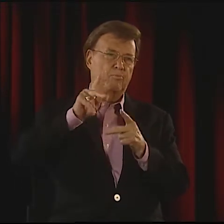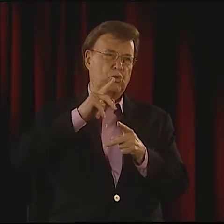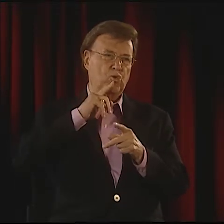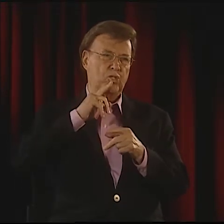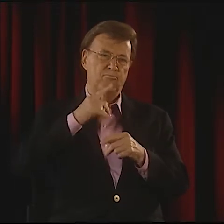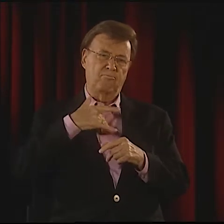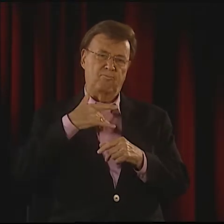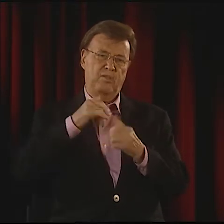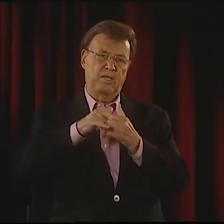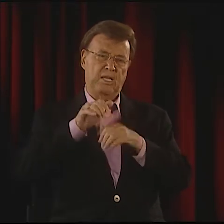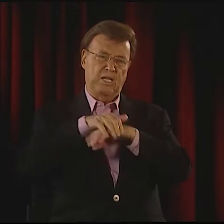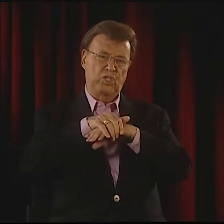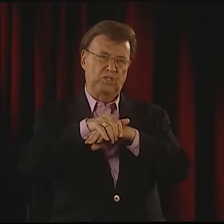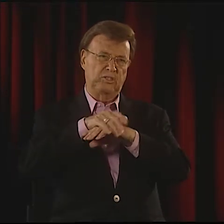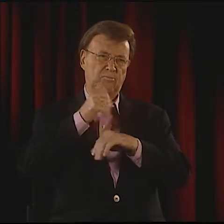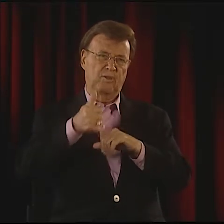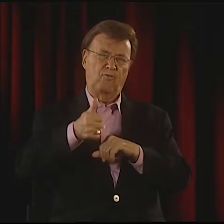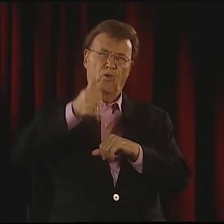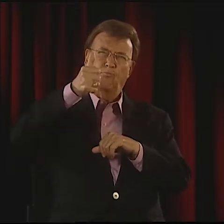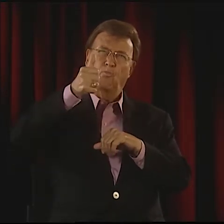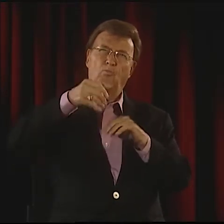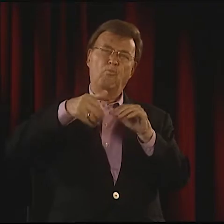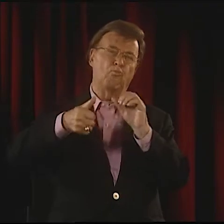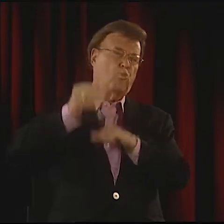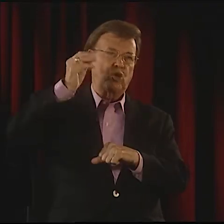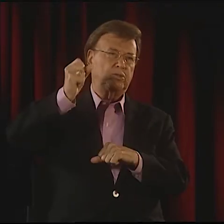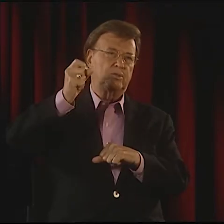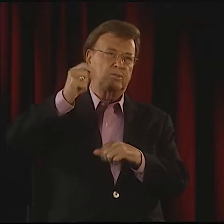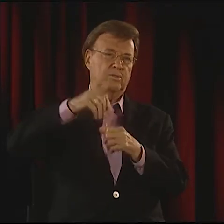BUT IT WAS REALLY ABOUT OPPRESSION,